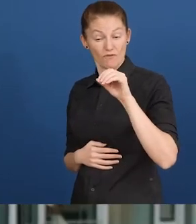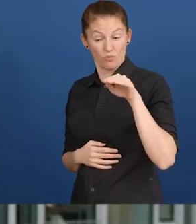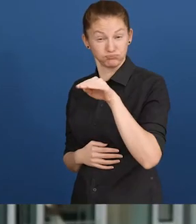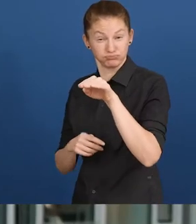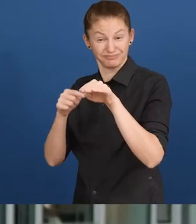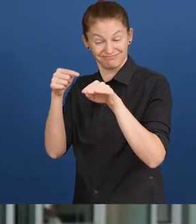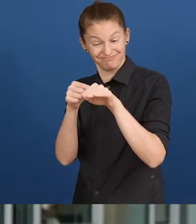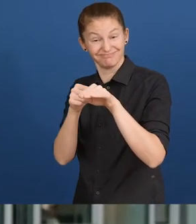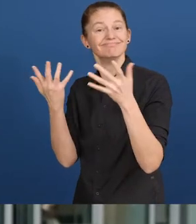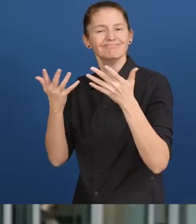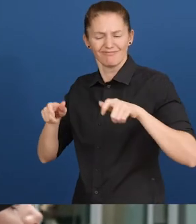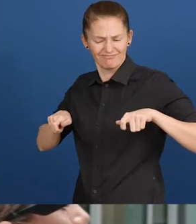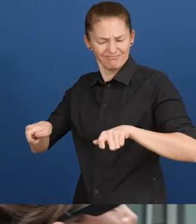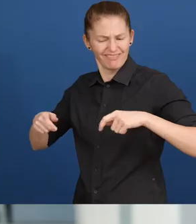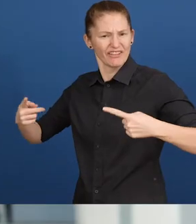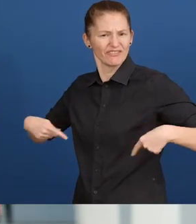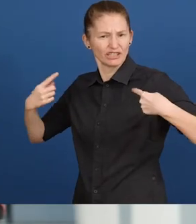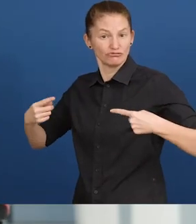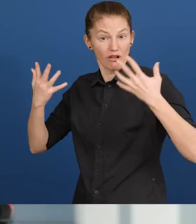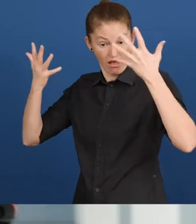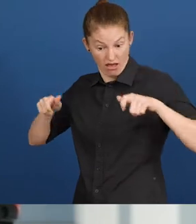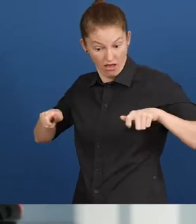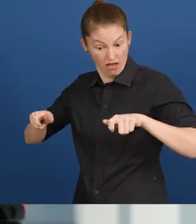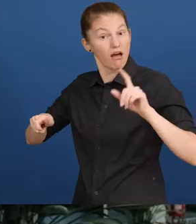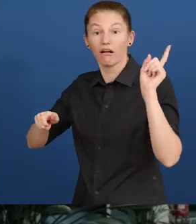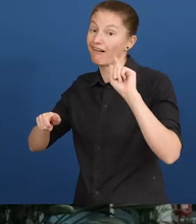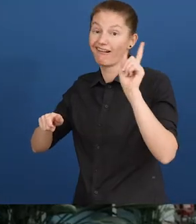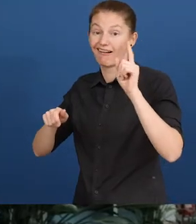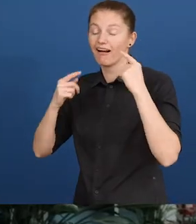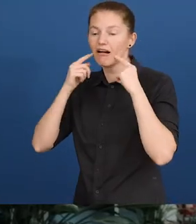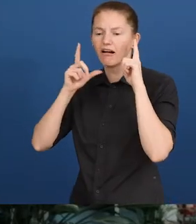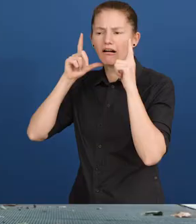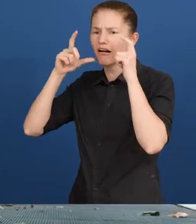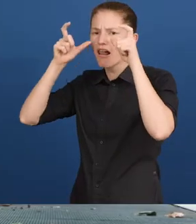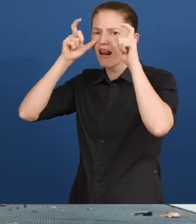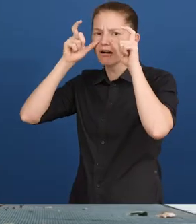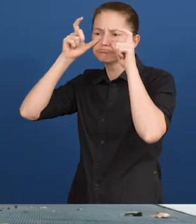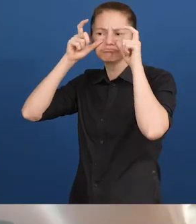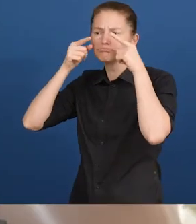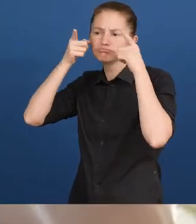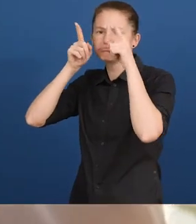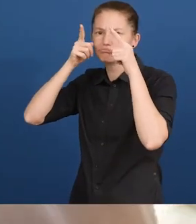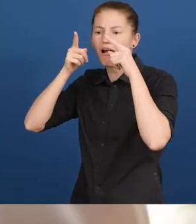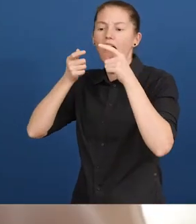munevo DRIVE is a hands-free wheelchair control system that makes it possible to control a wheelchair with head movements using smart